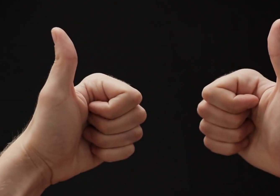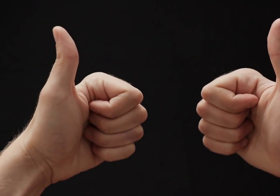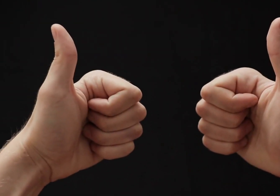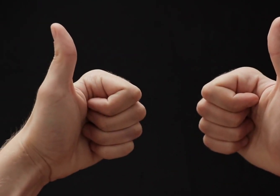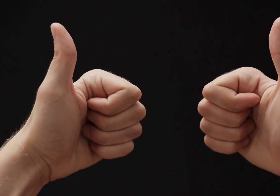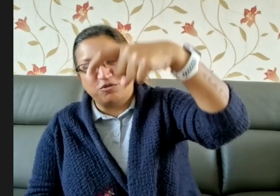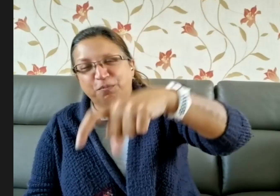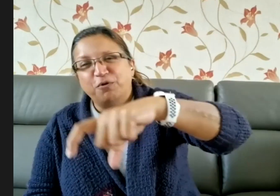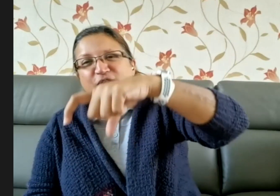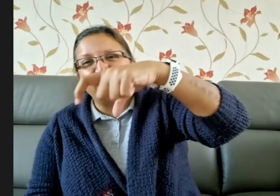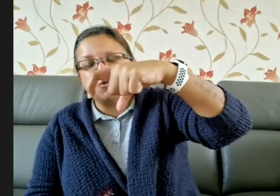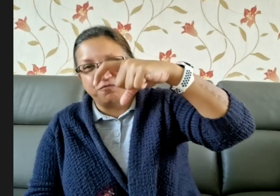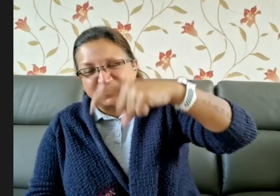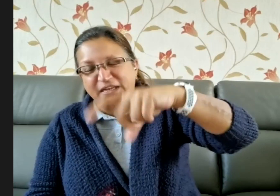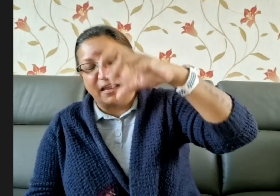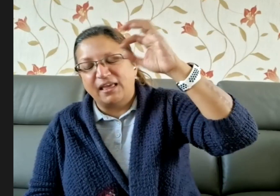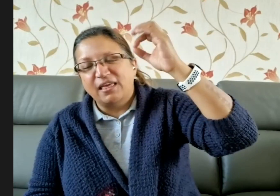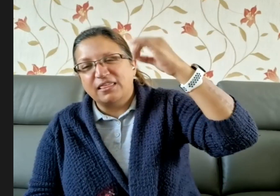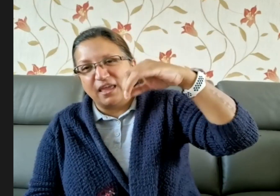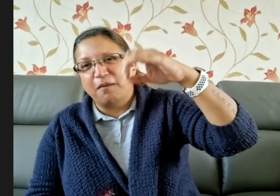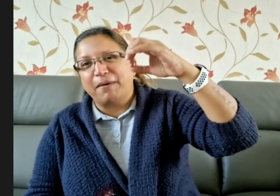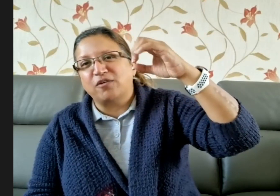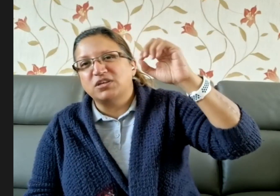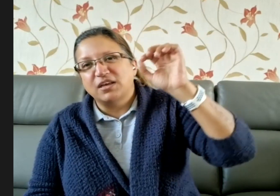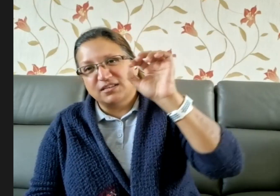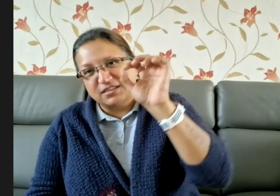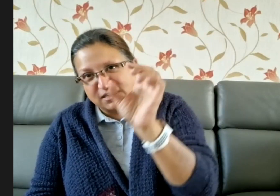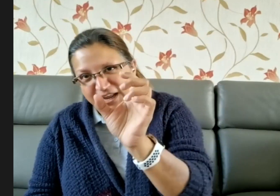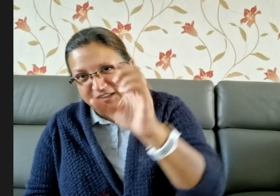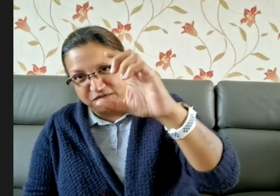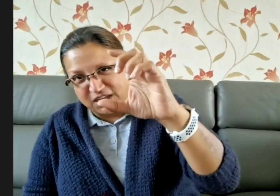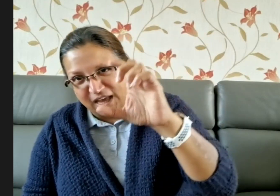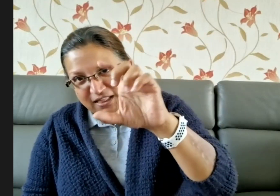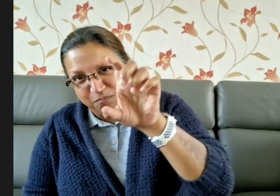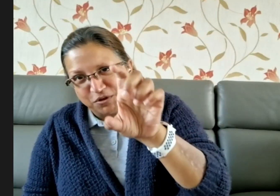It's pause, it's your, and to physically think about a certain activity at that